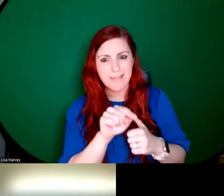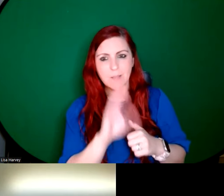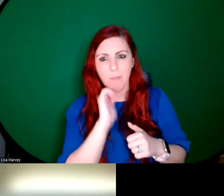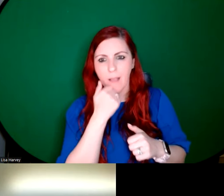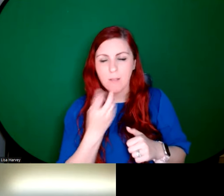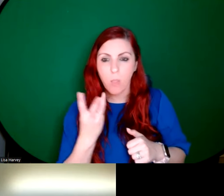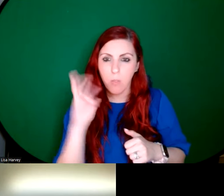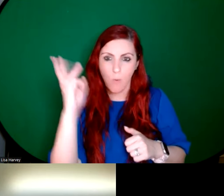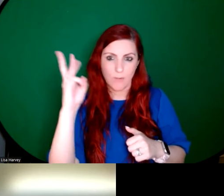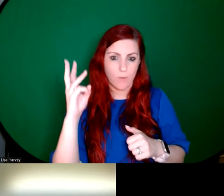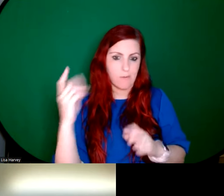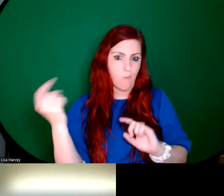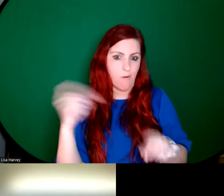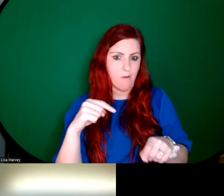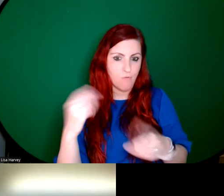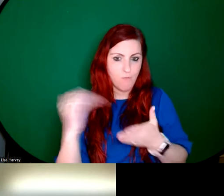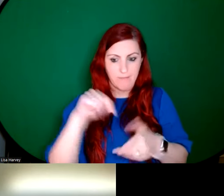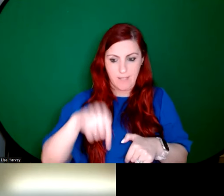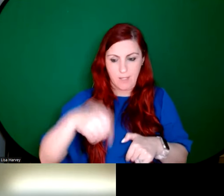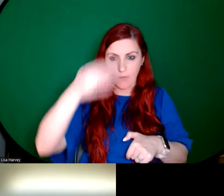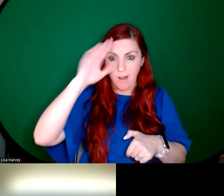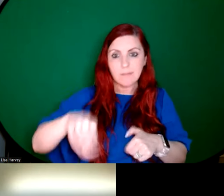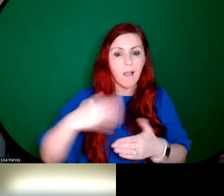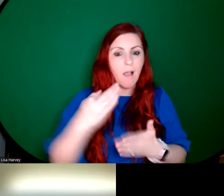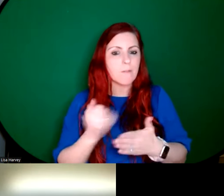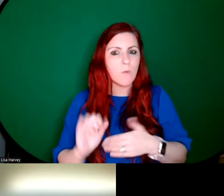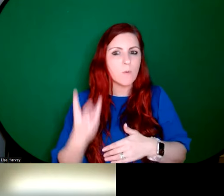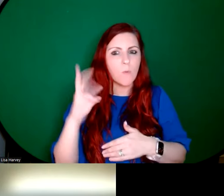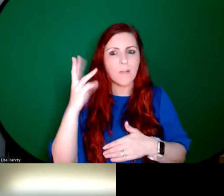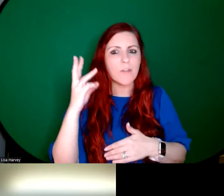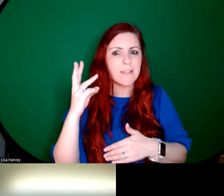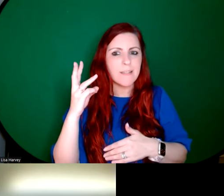were coming into Ireland, there often were these kind of mass produced designs.